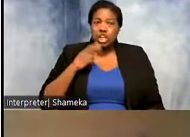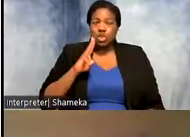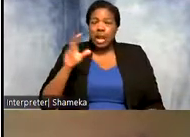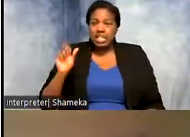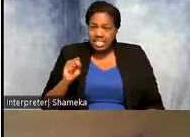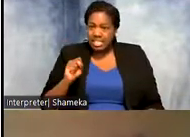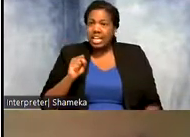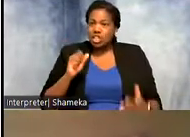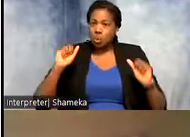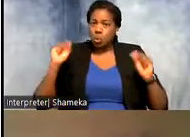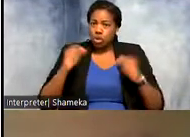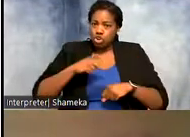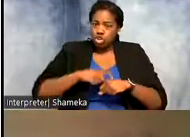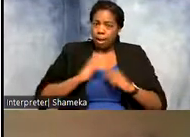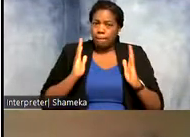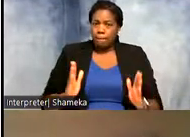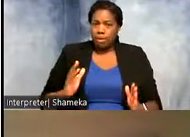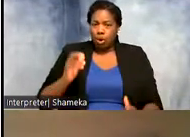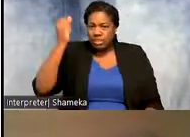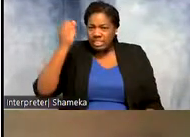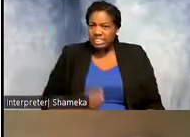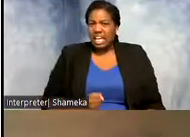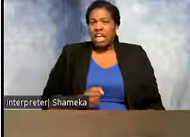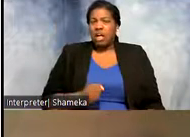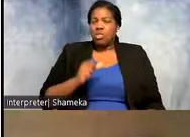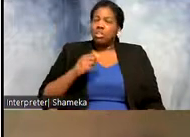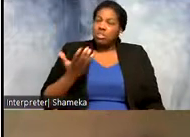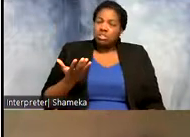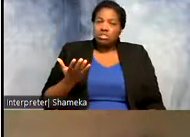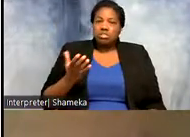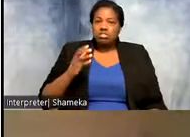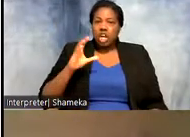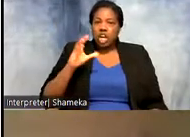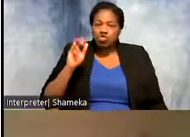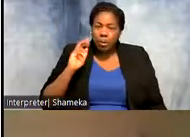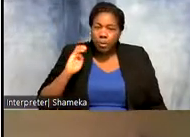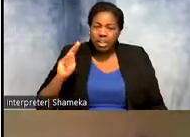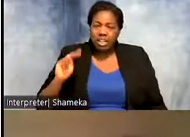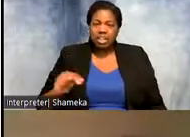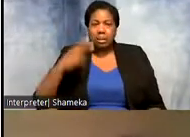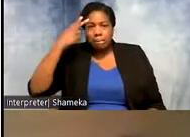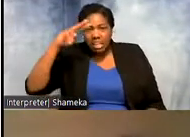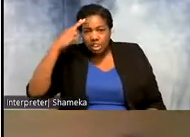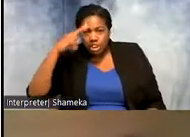locations like South America, Central America, the Caribbean, Mexico, and even the southern U.S. states.